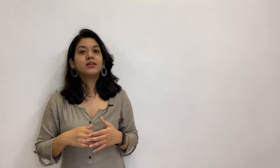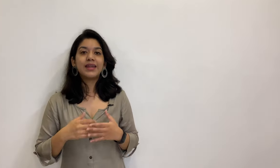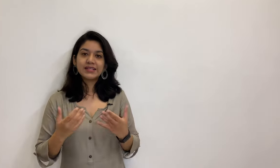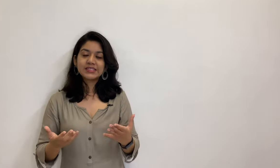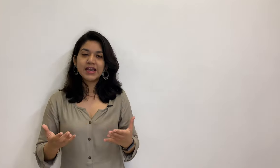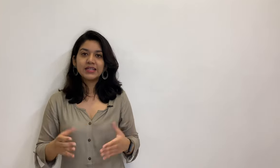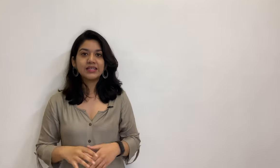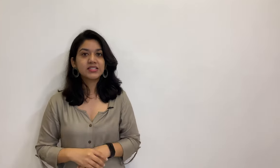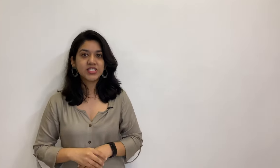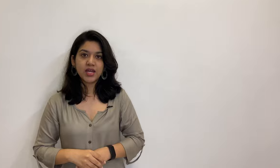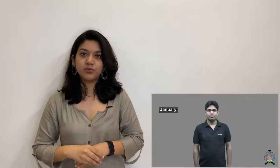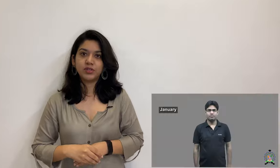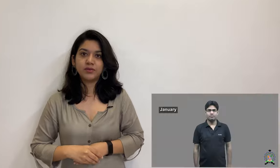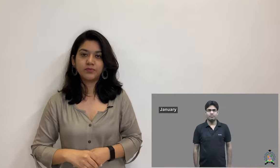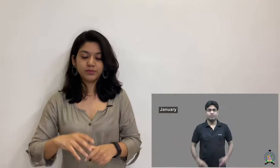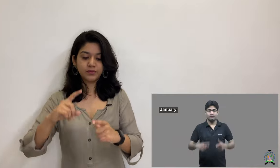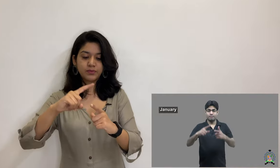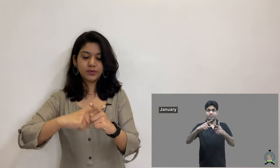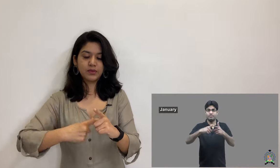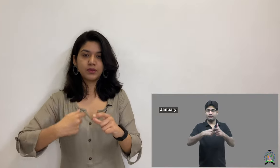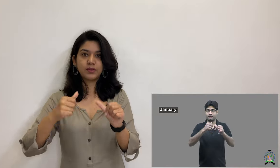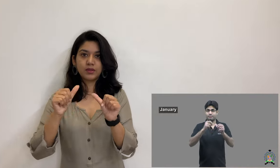Next sign is January